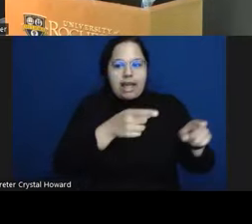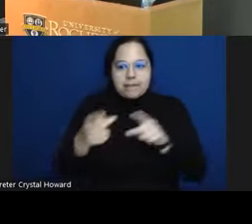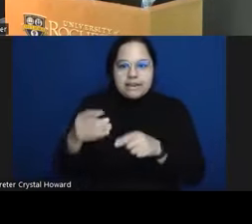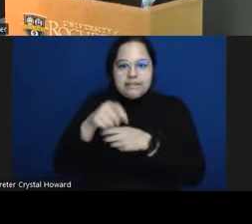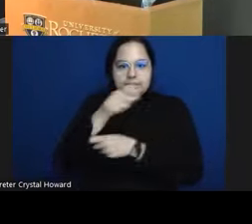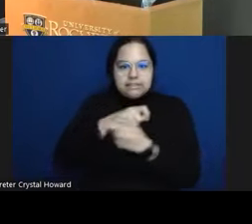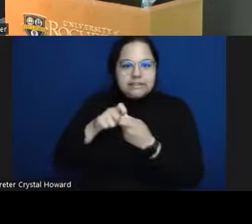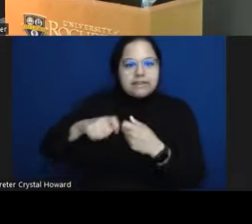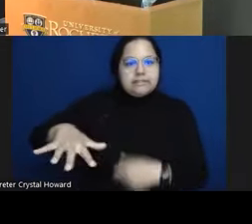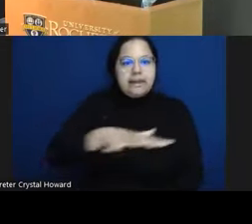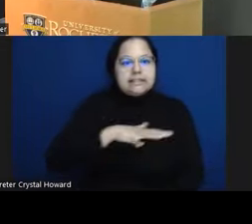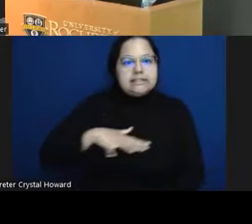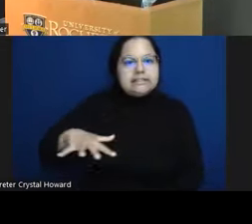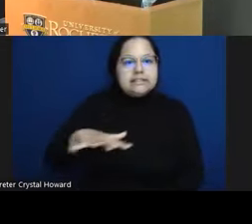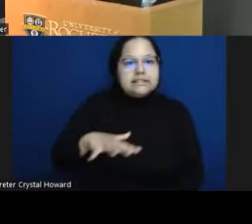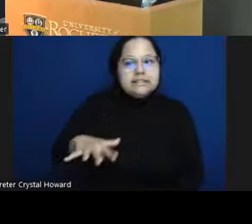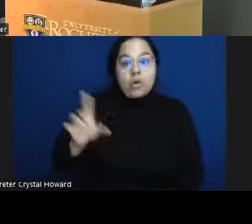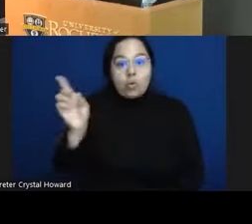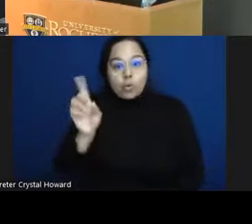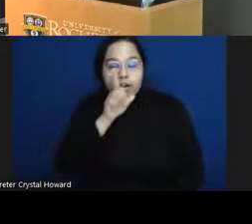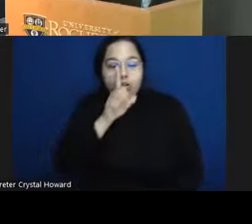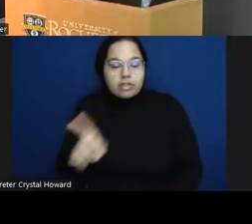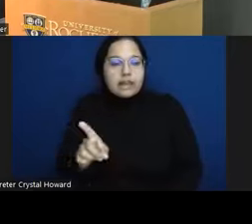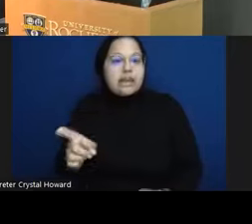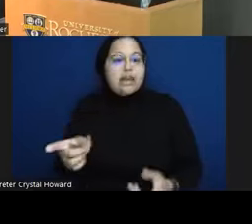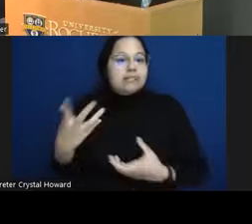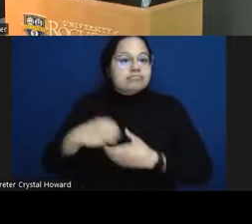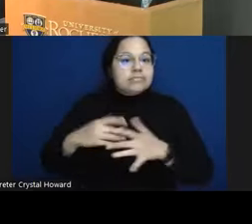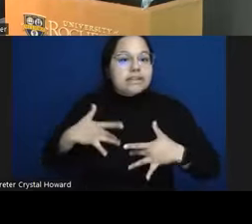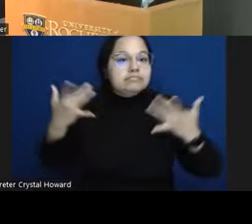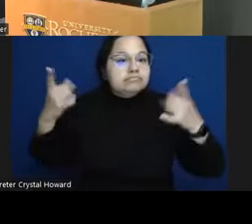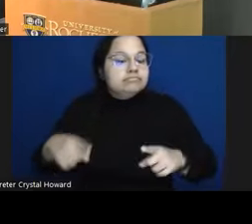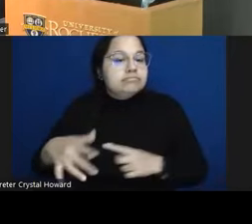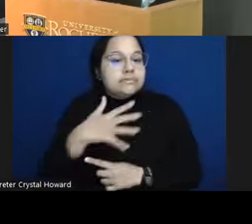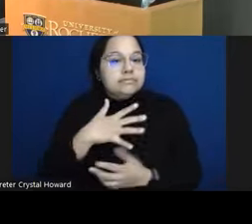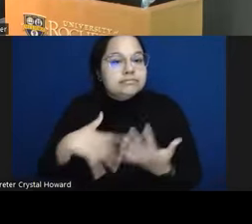social activities um as we know there's probably fewer opportunities in places like Rochester than